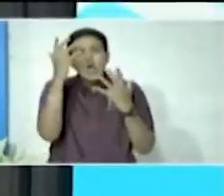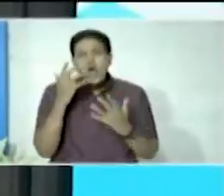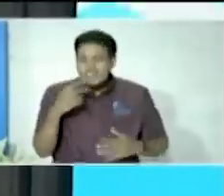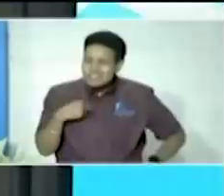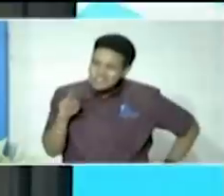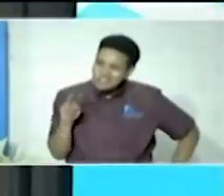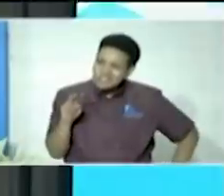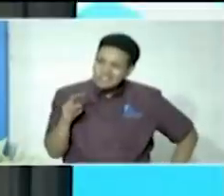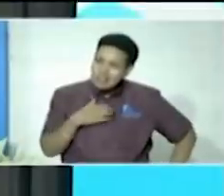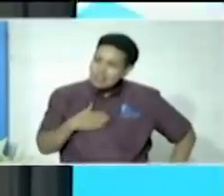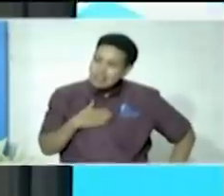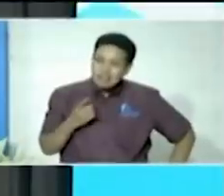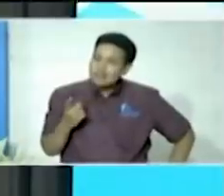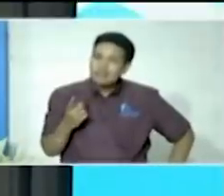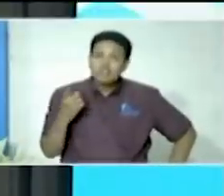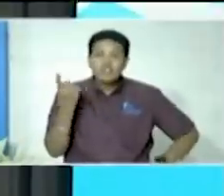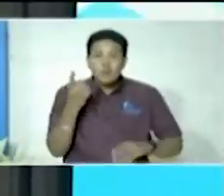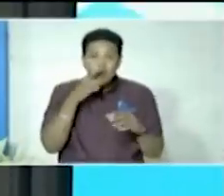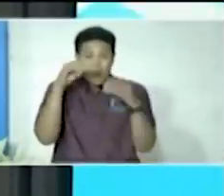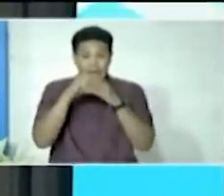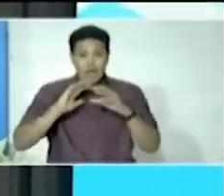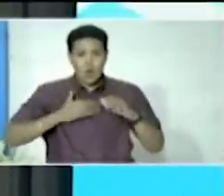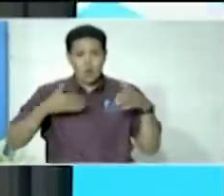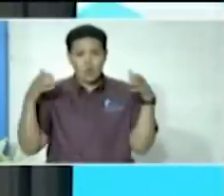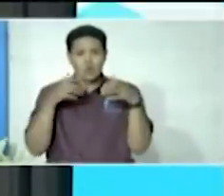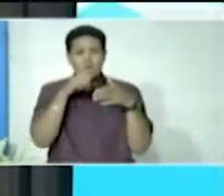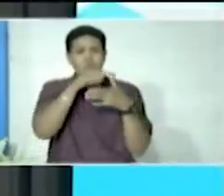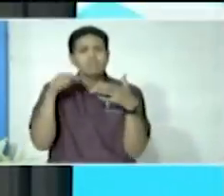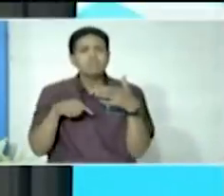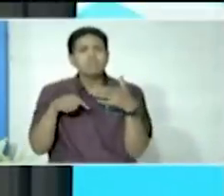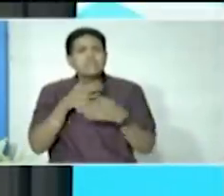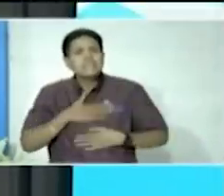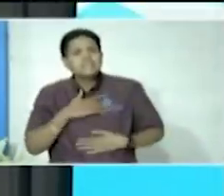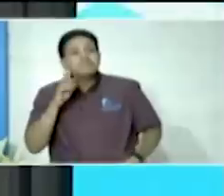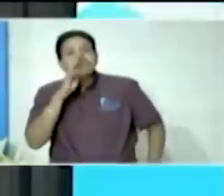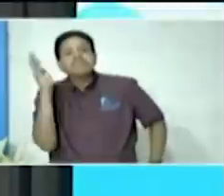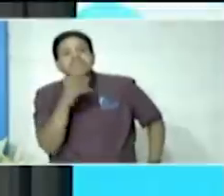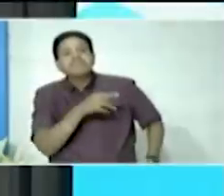that somebody within our fraternity is not adhering to the rules and